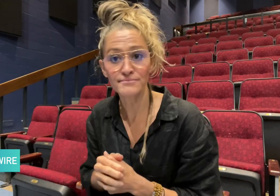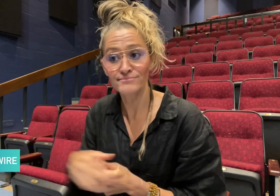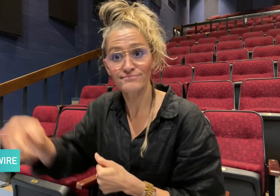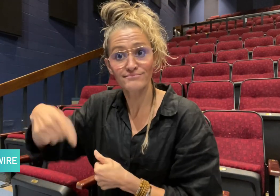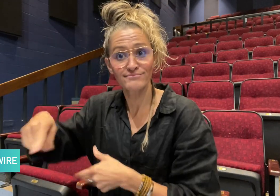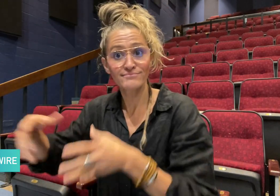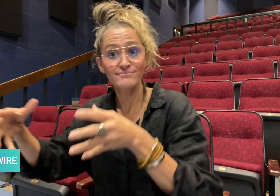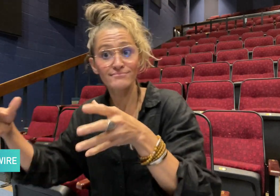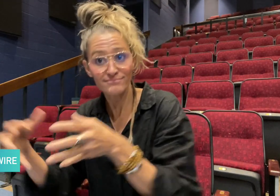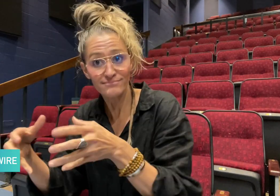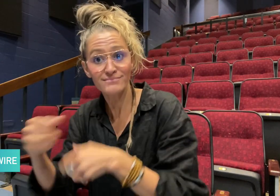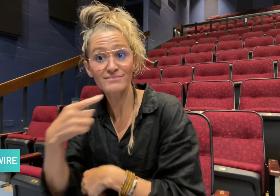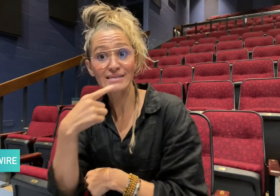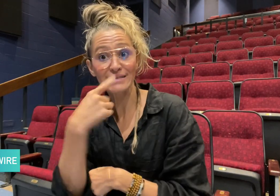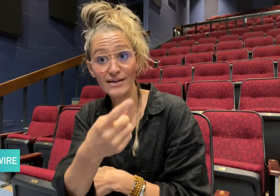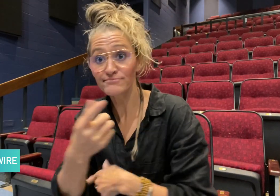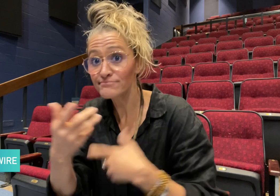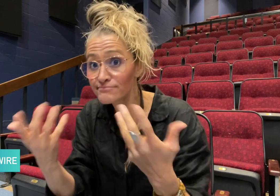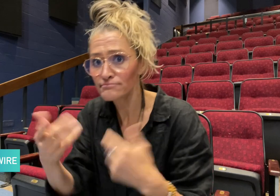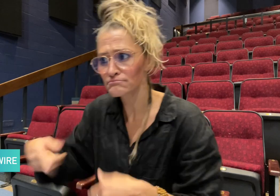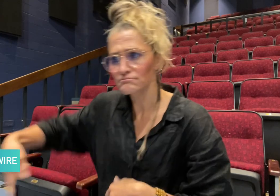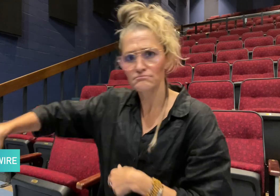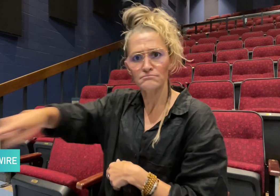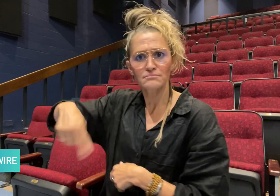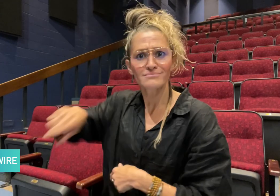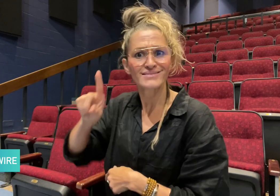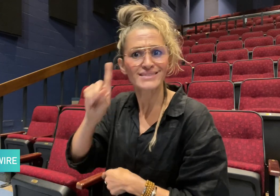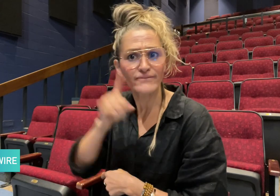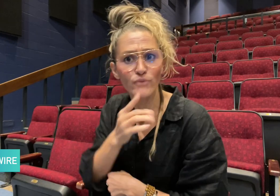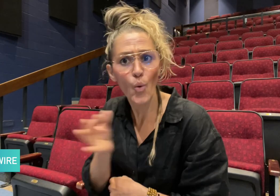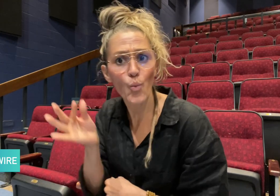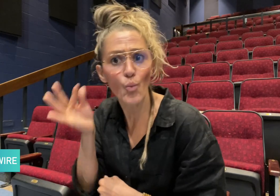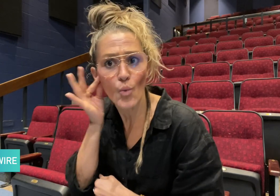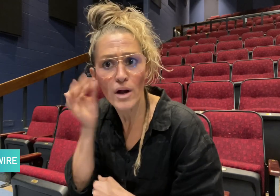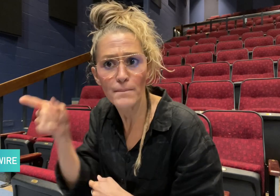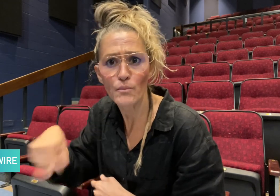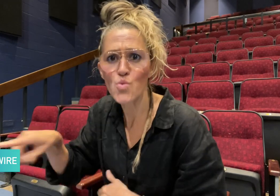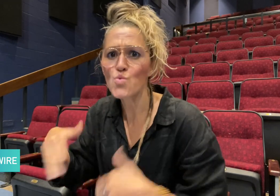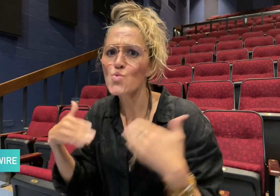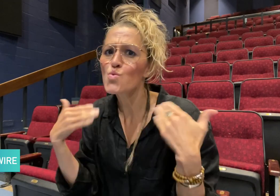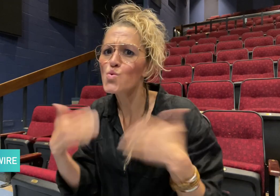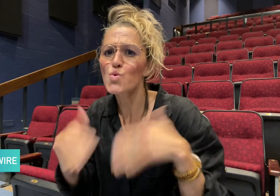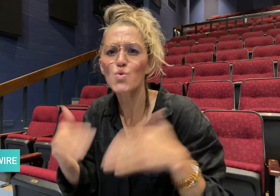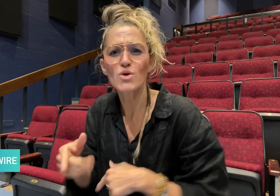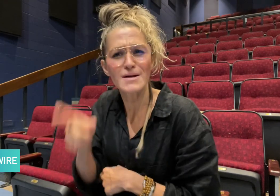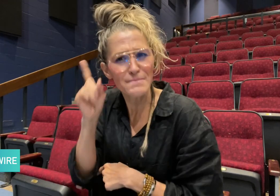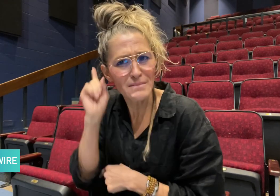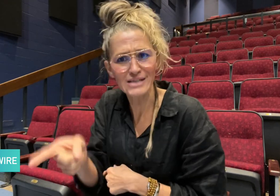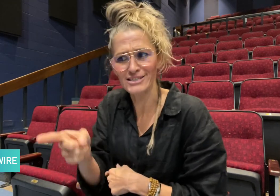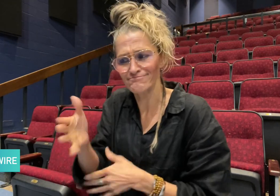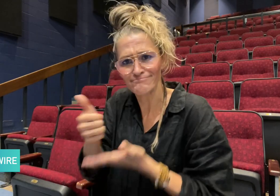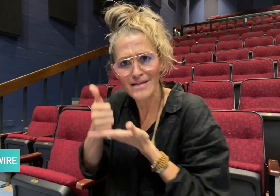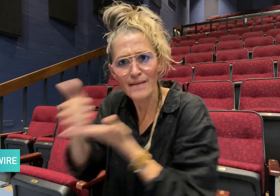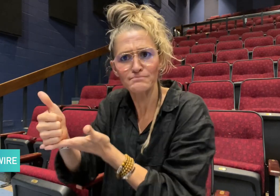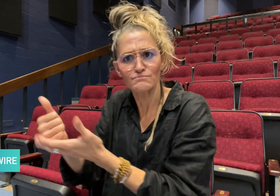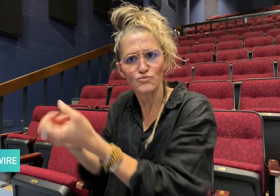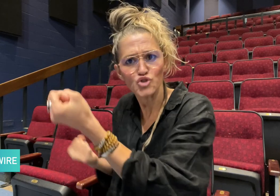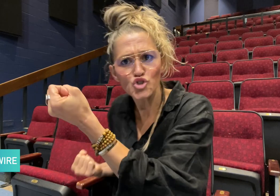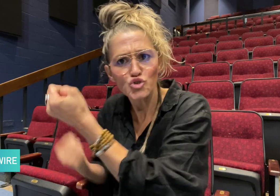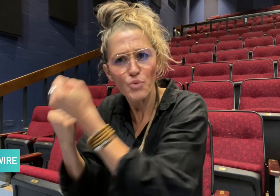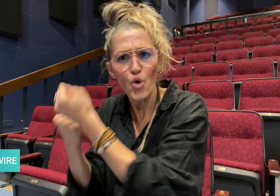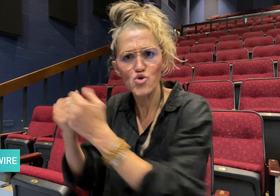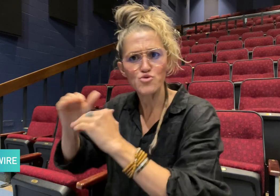DWAN says that Deaf women are in need of support from